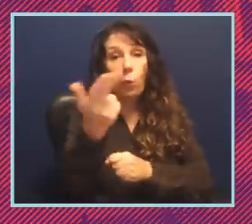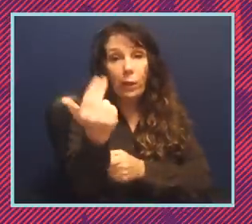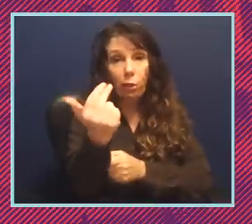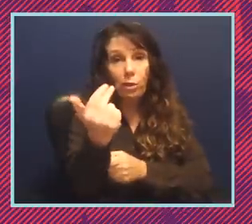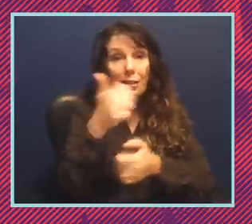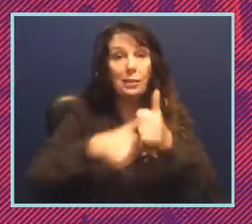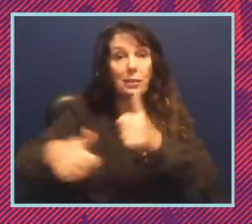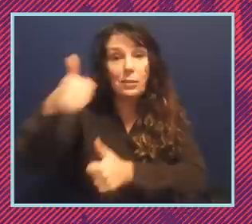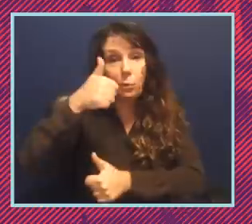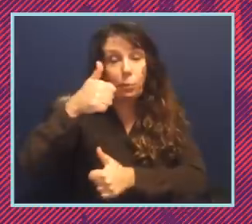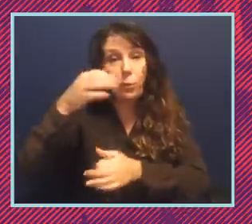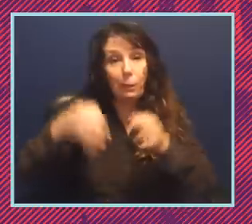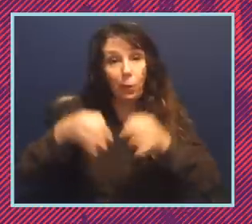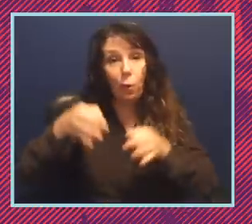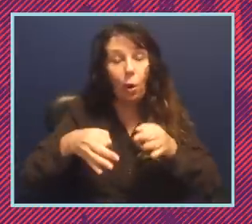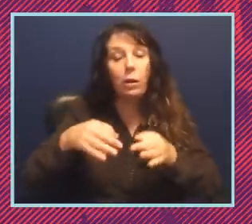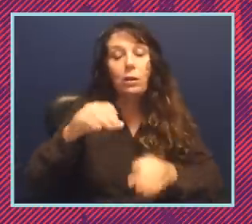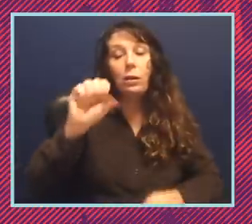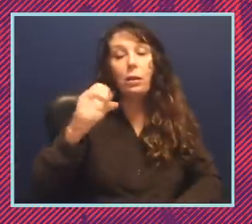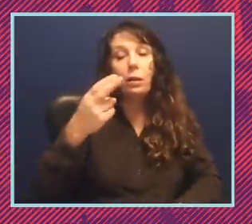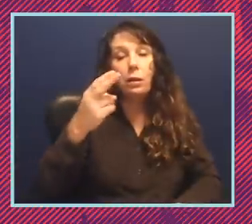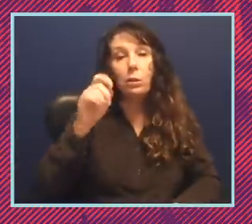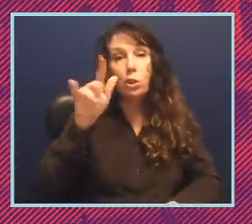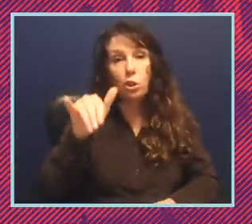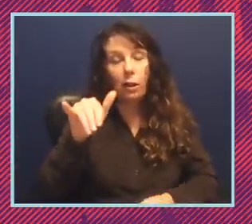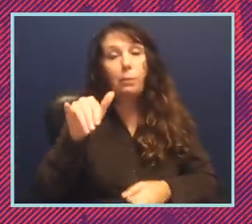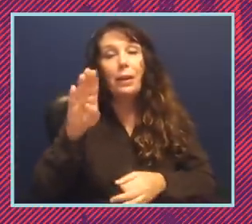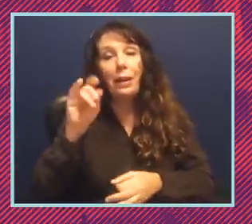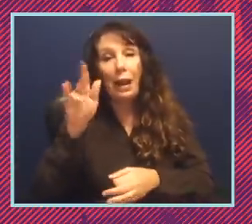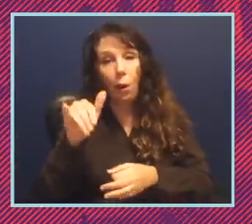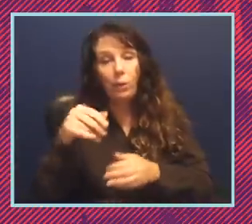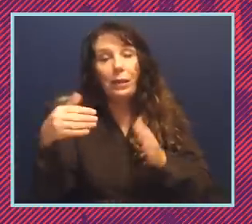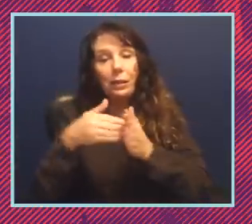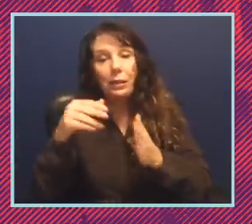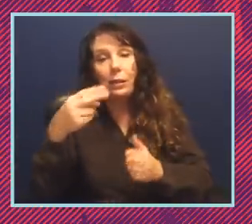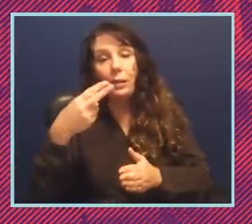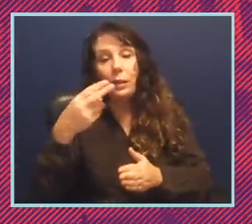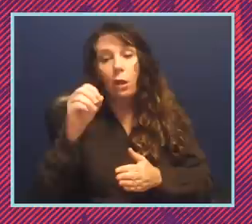case shelby county v holder essentially gutted that provision um and it's no longer in effect